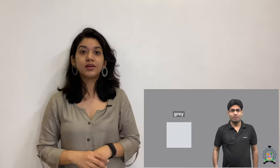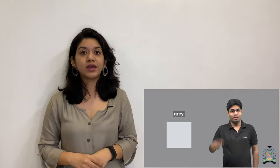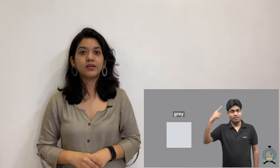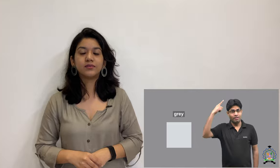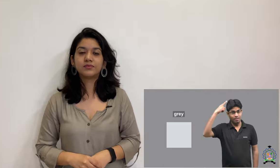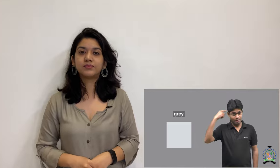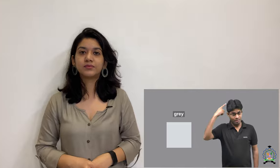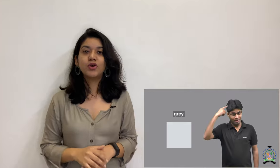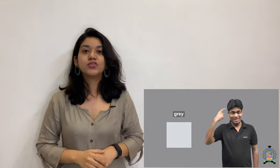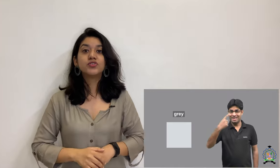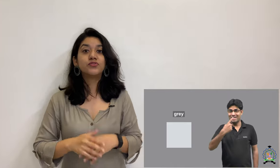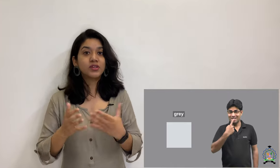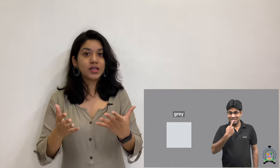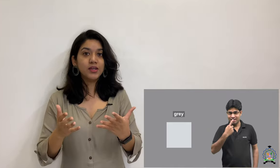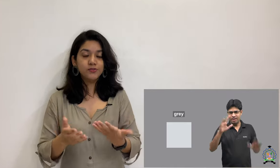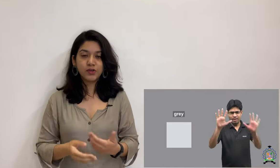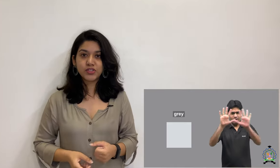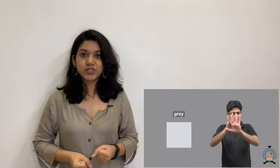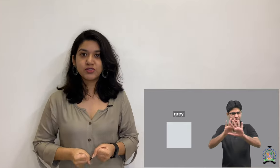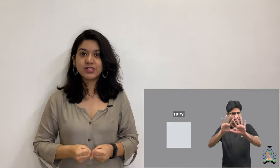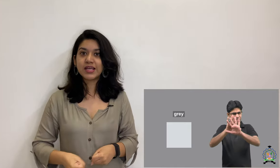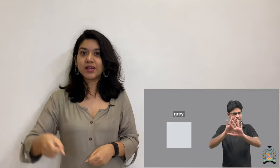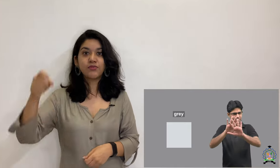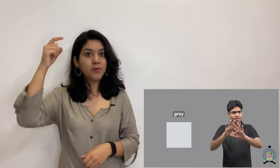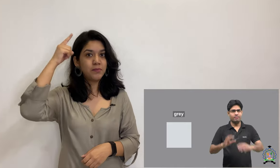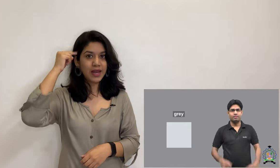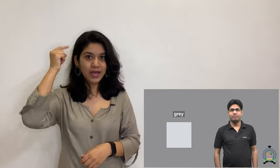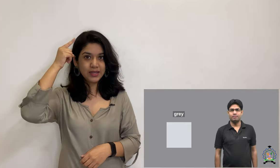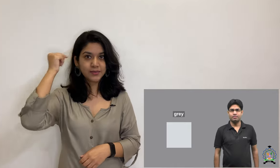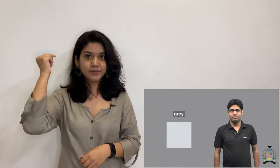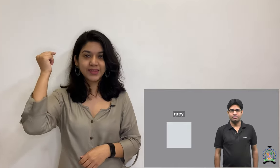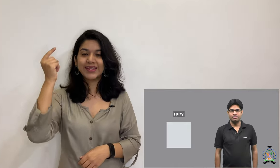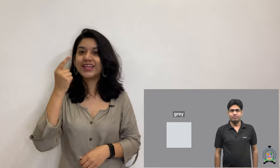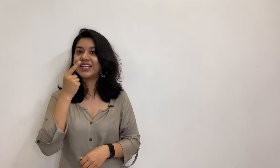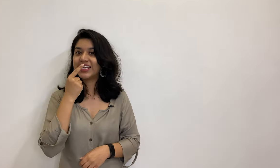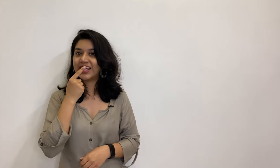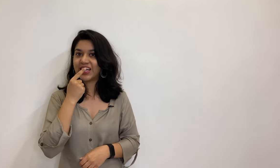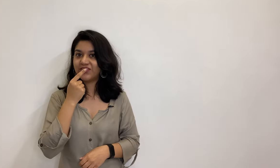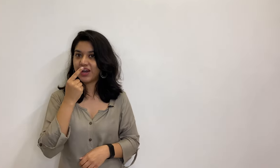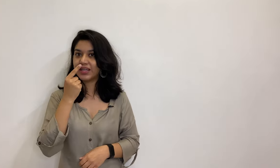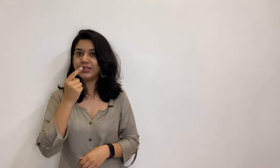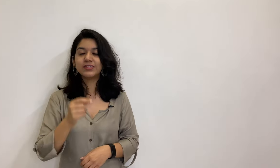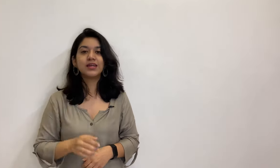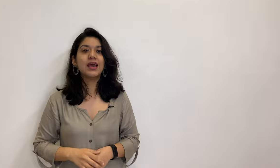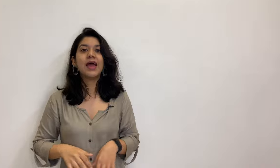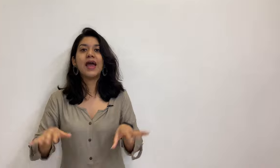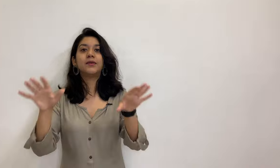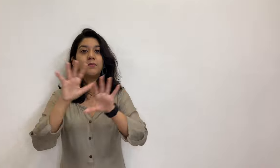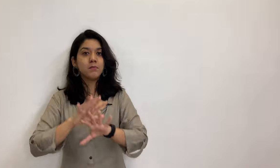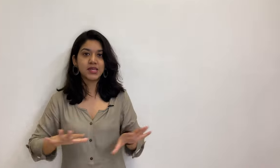Grey So, for grey first you do the sign for black then white and mix